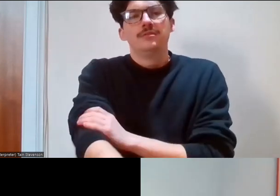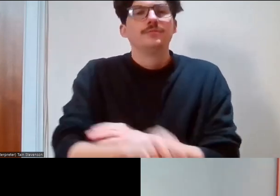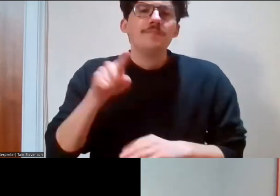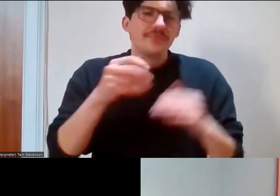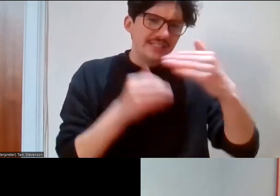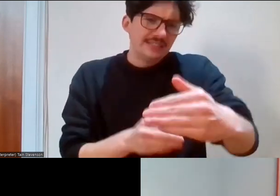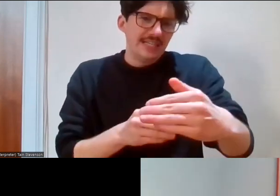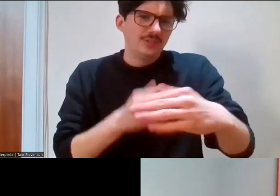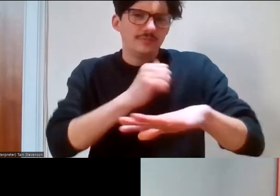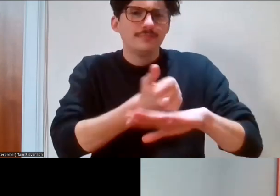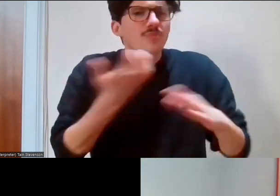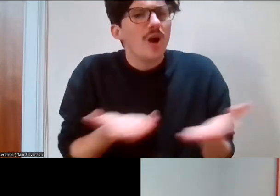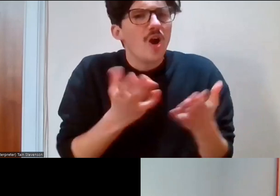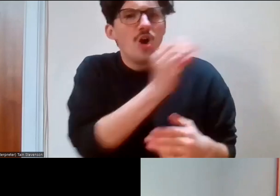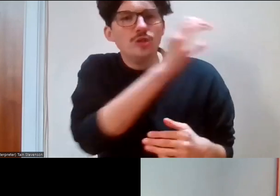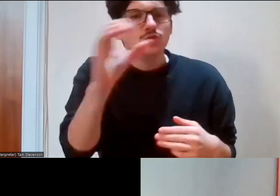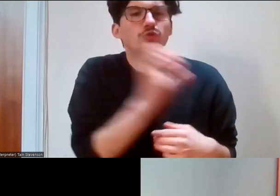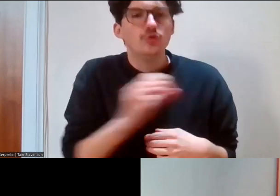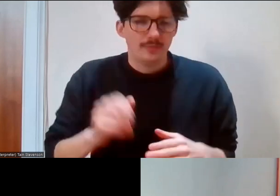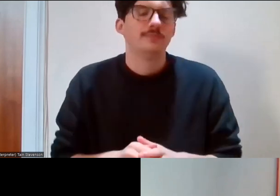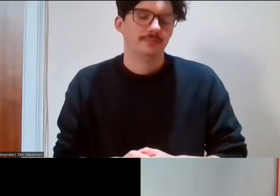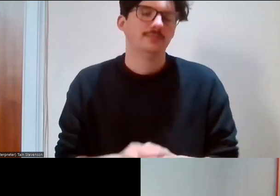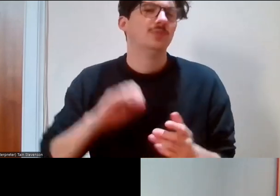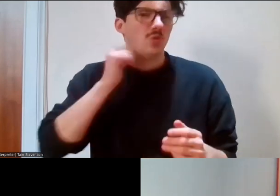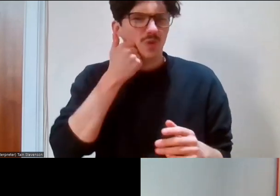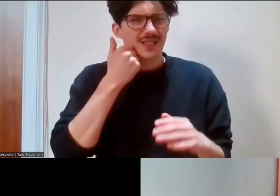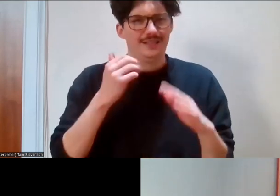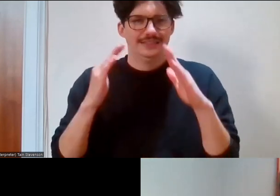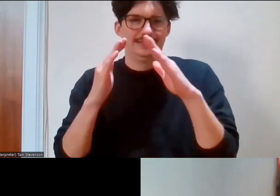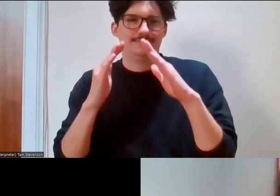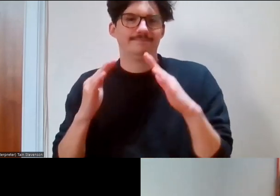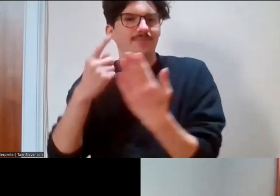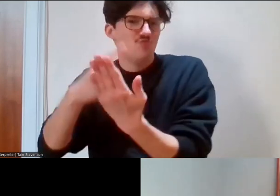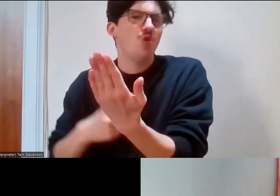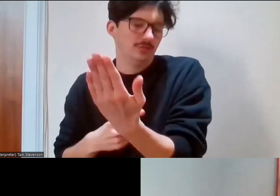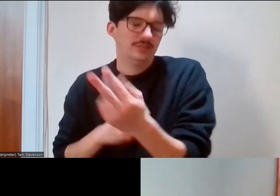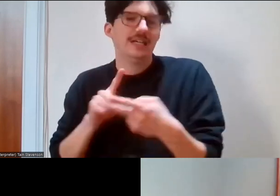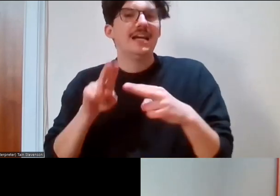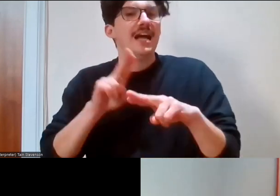so just in terms of basic housekeeping practice, if you're not speaking, if you can put yourself on